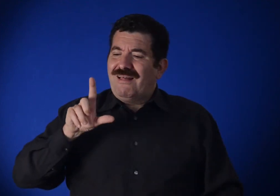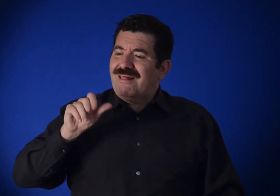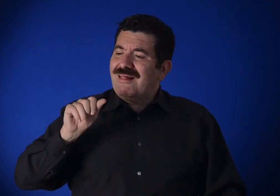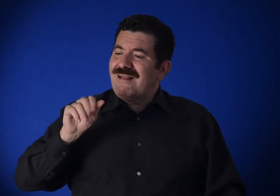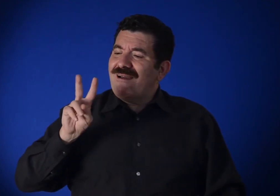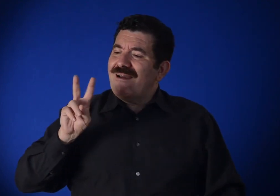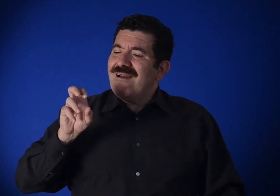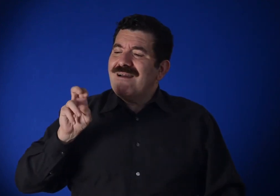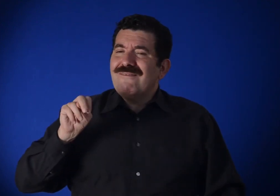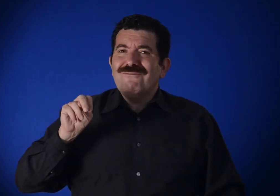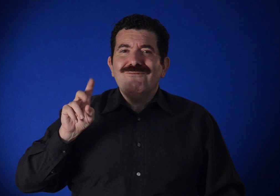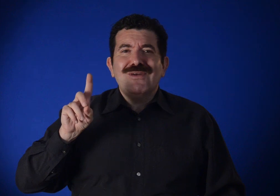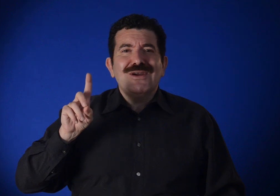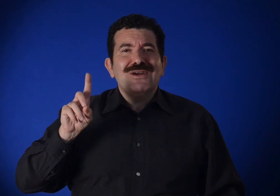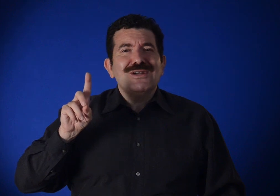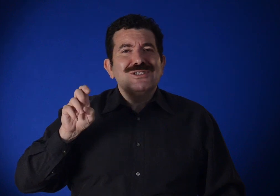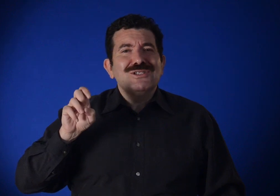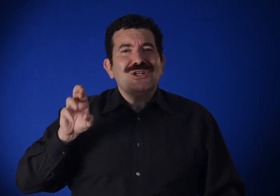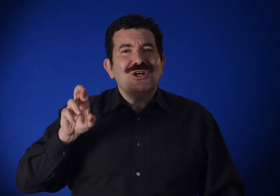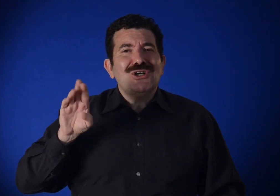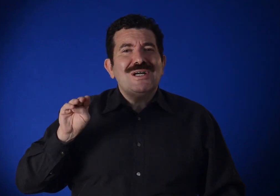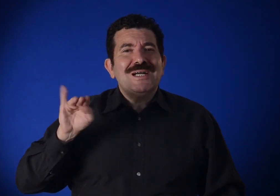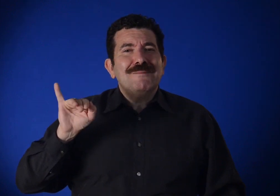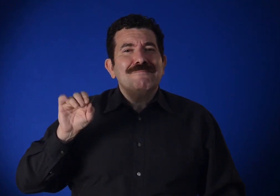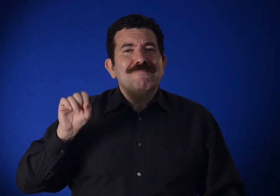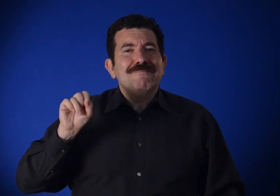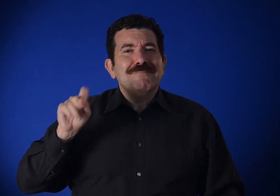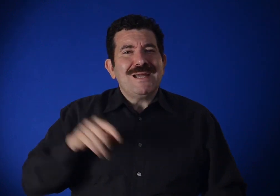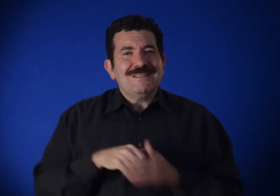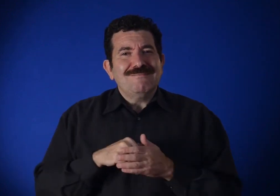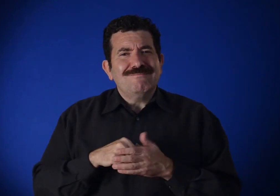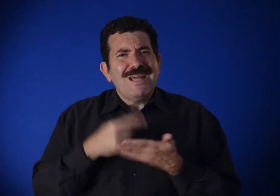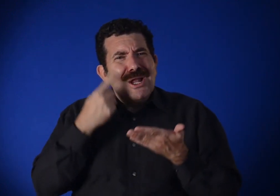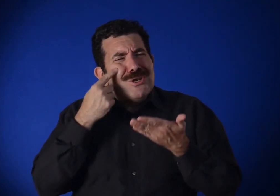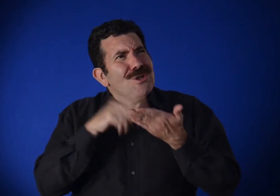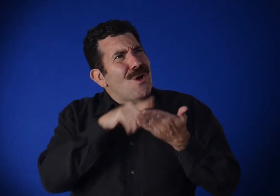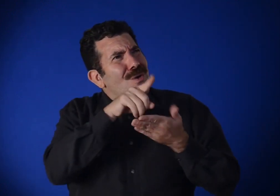Lavender Mist,